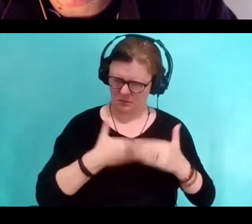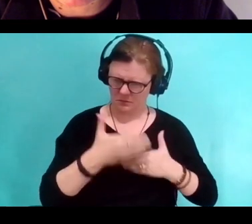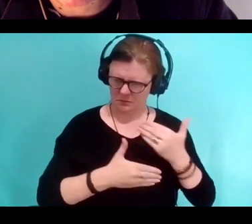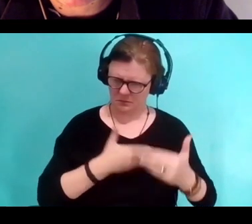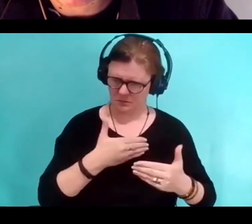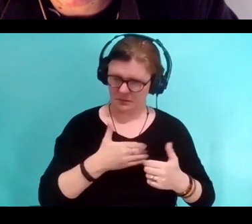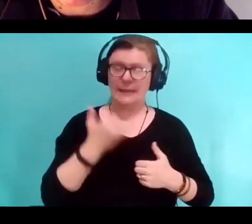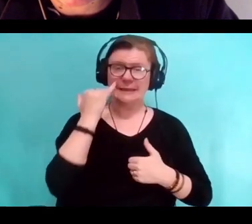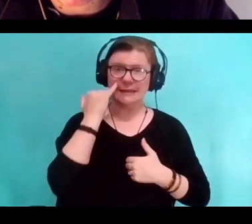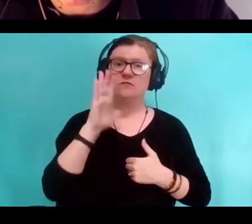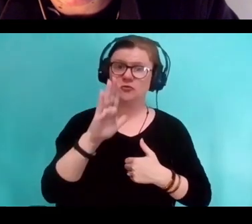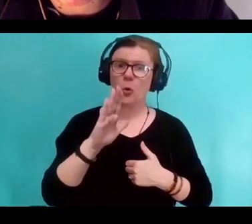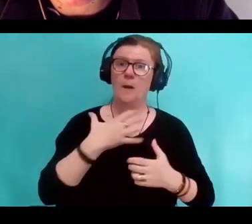which mine basically is, then,